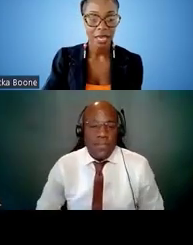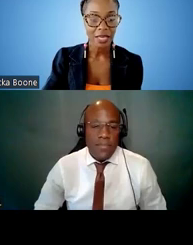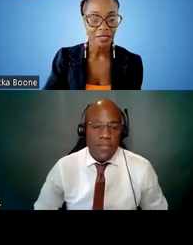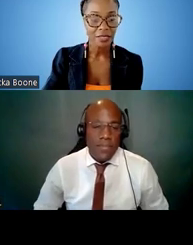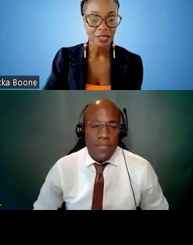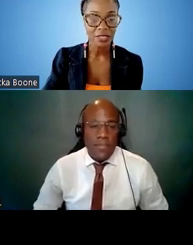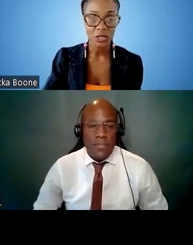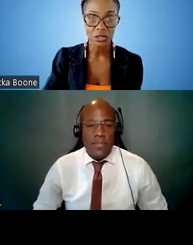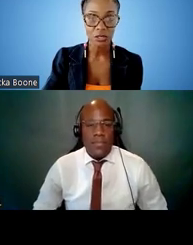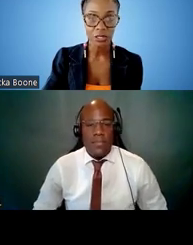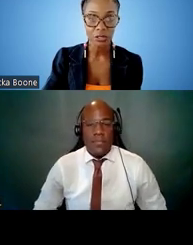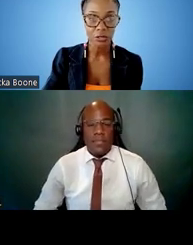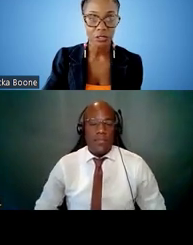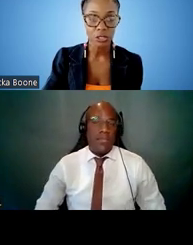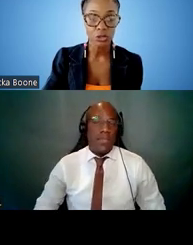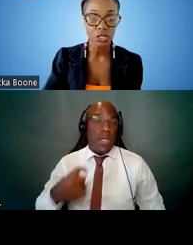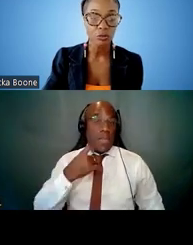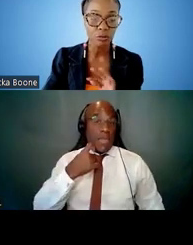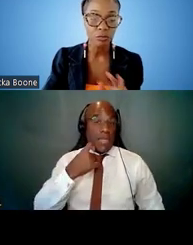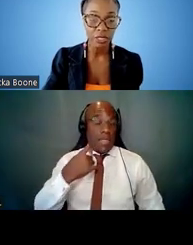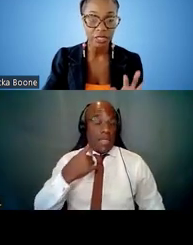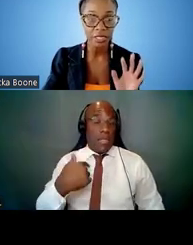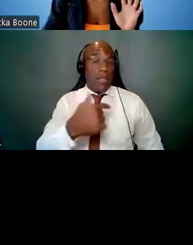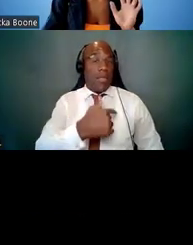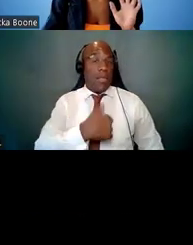As discussed earlier, you should really --